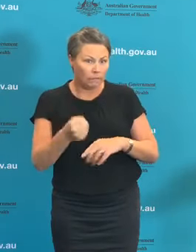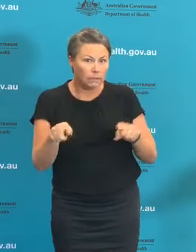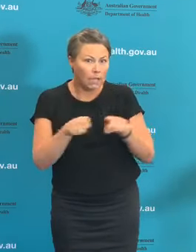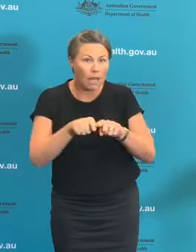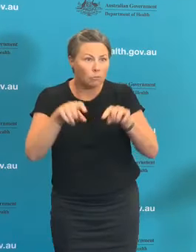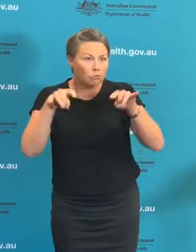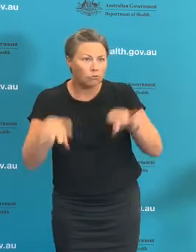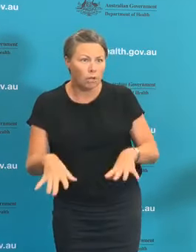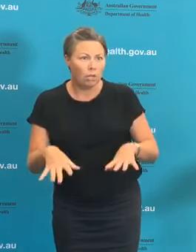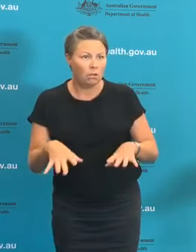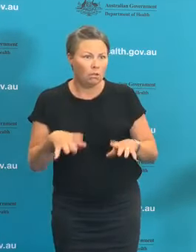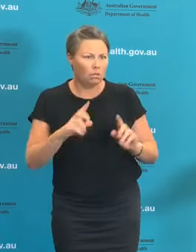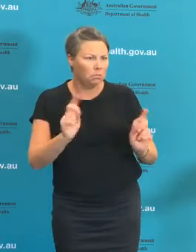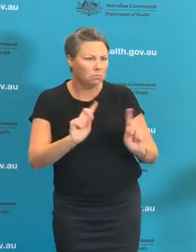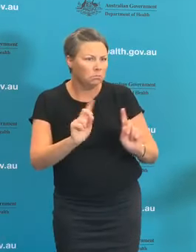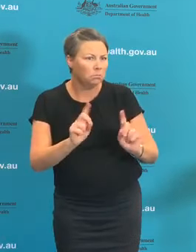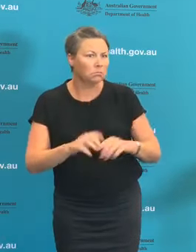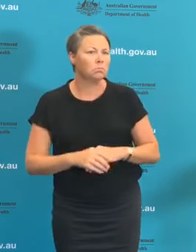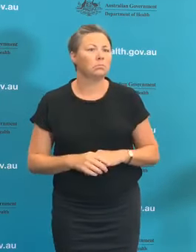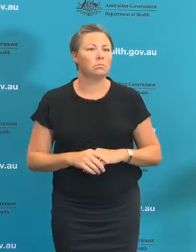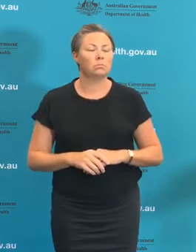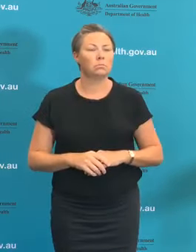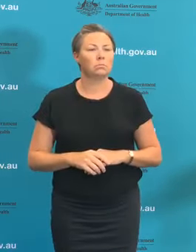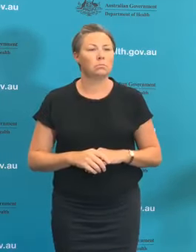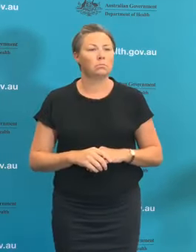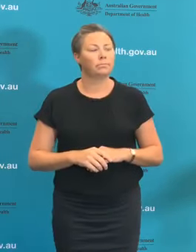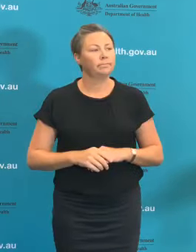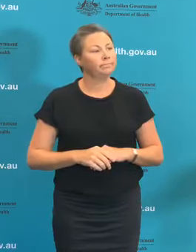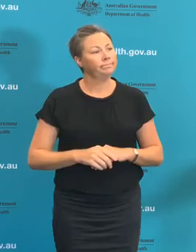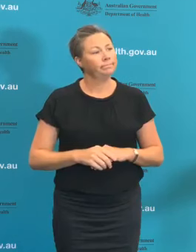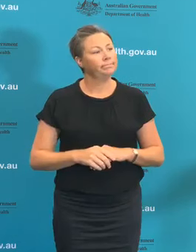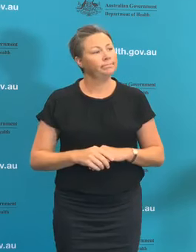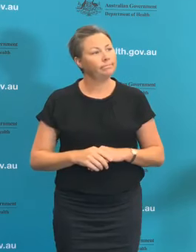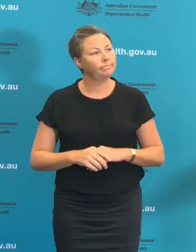health authorities in Australia are looking into? I think as we learn more and more about